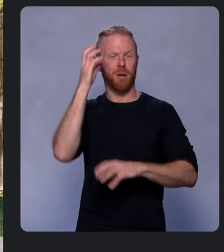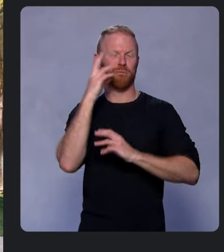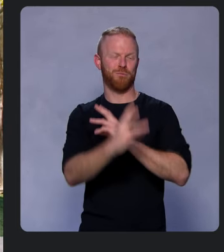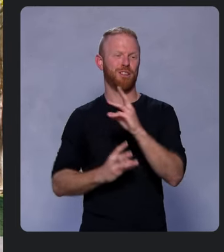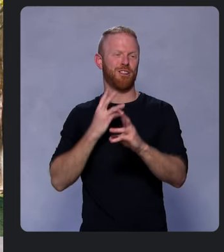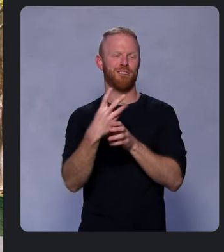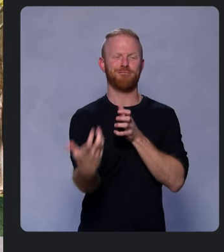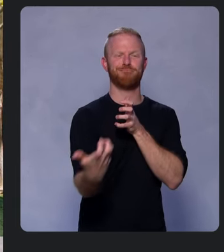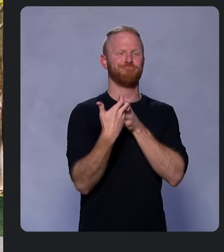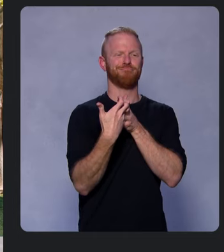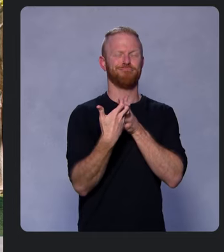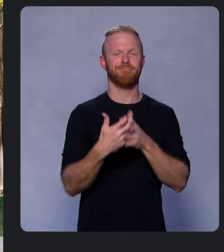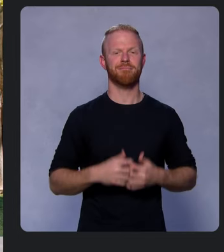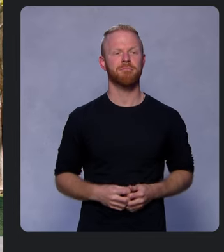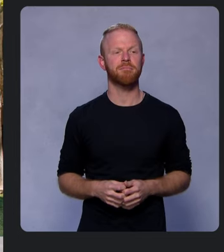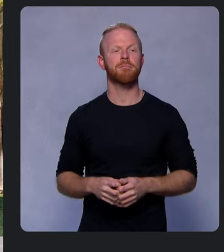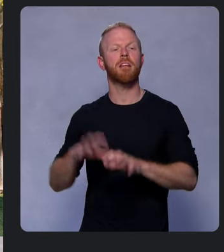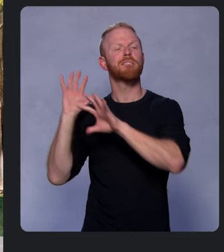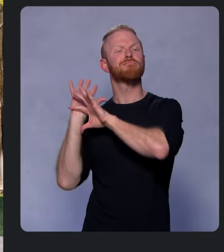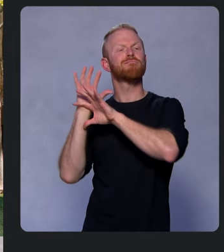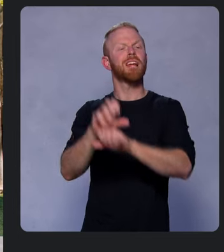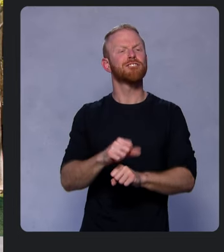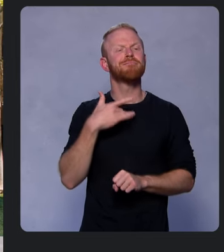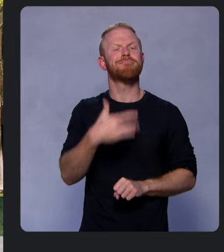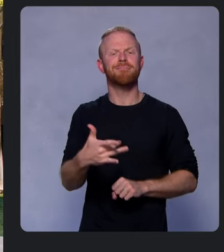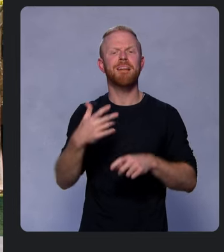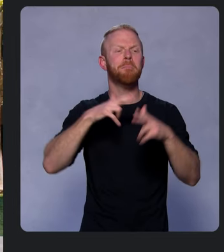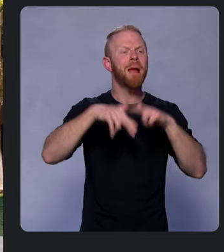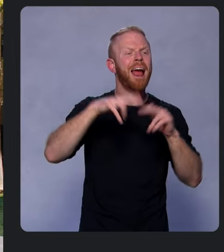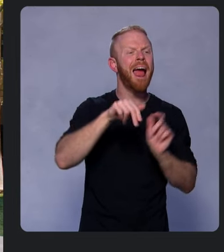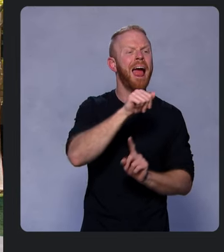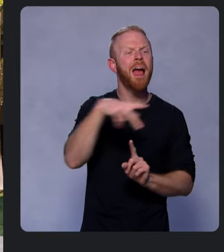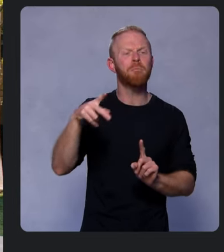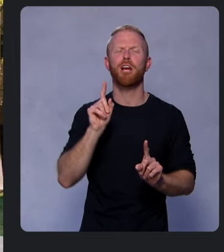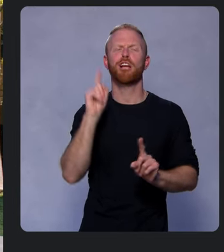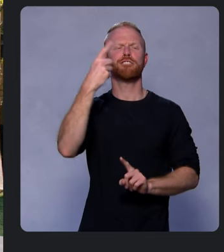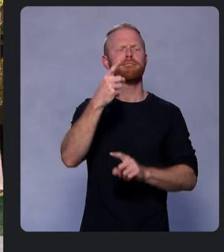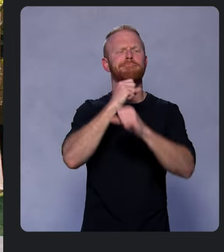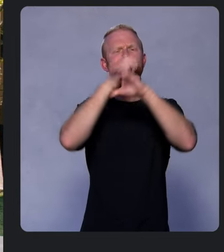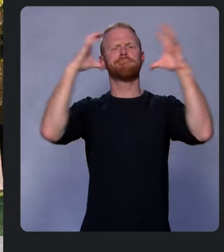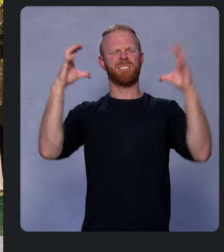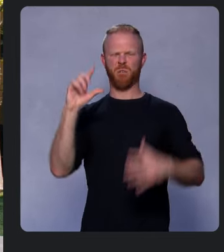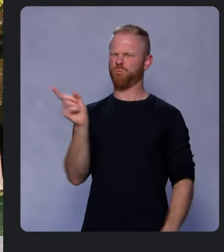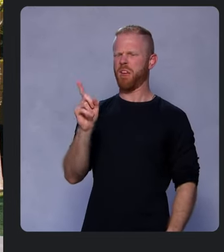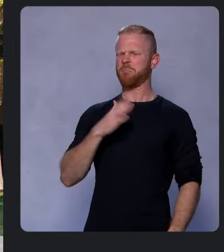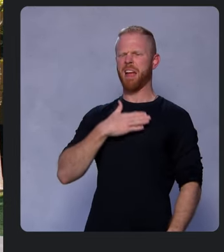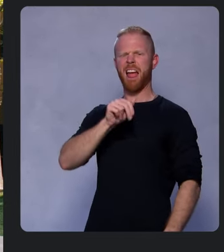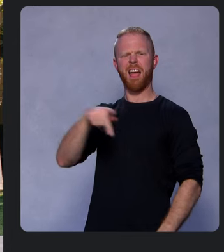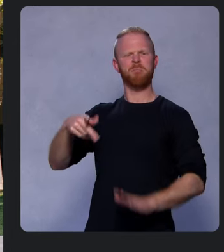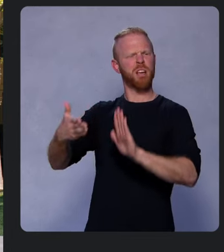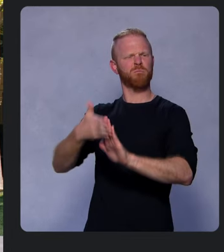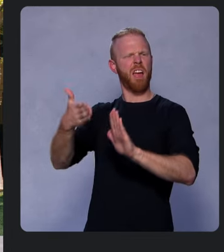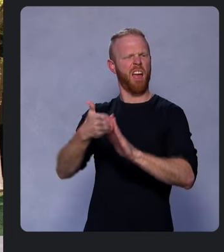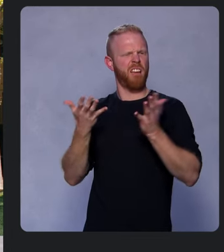Traditionally, when building apps, the first decision you have to make is, “Where’s my app going to run?” With Flutter,